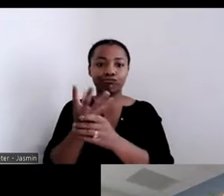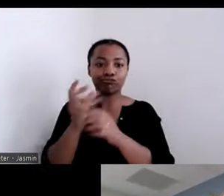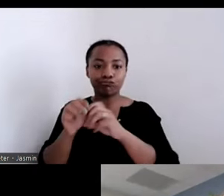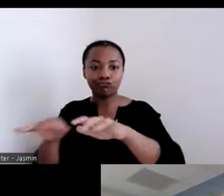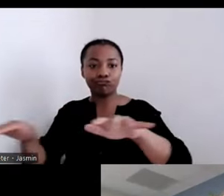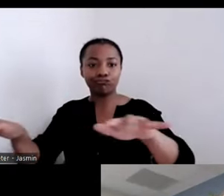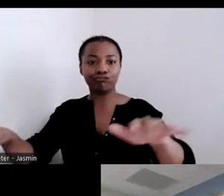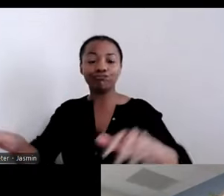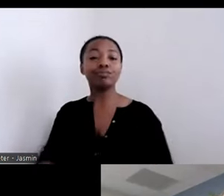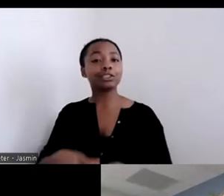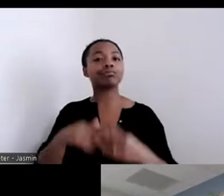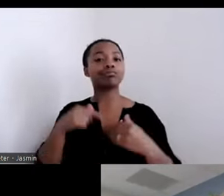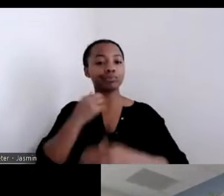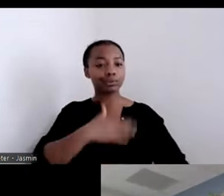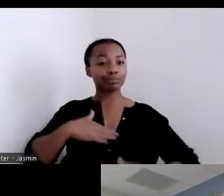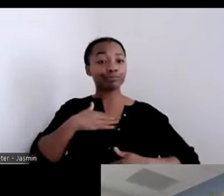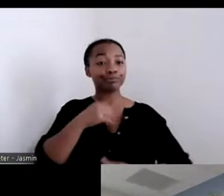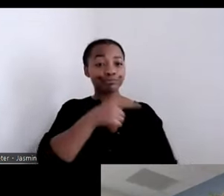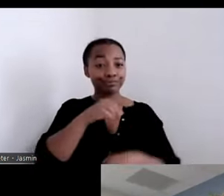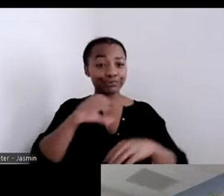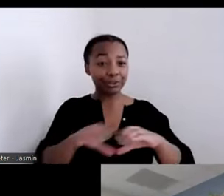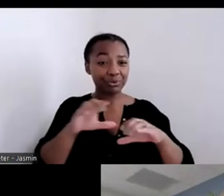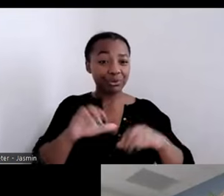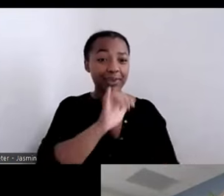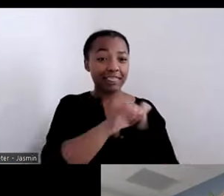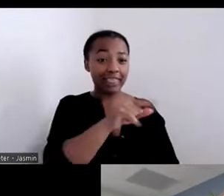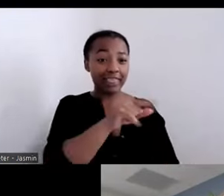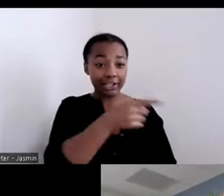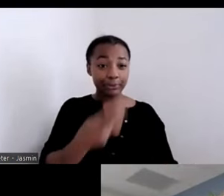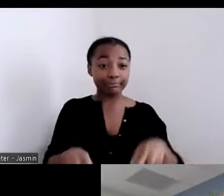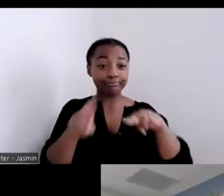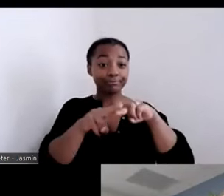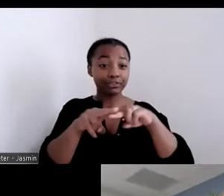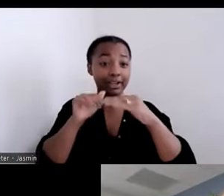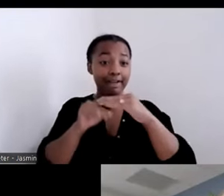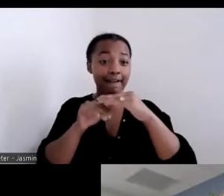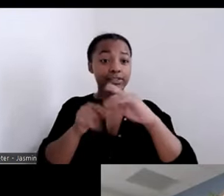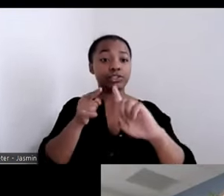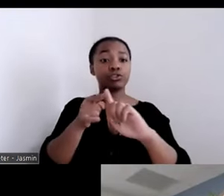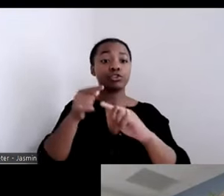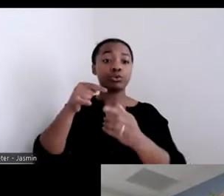increasing at least the access point to affordable accessible housing for our